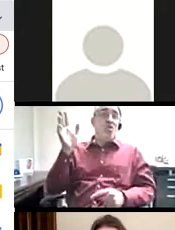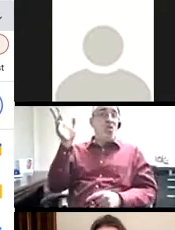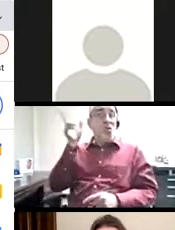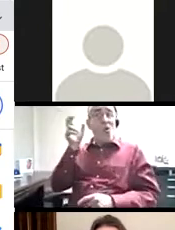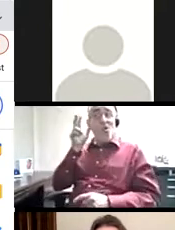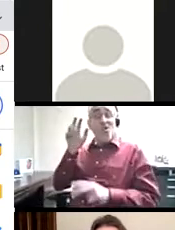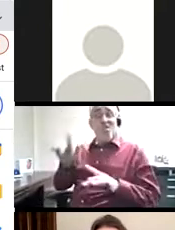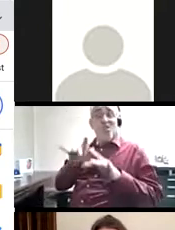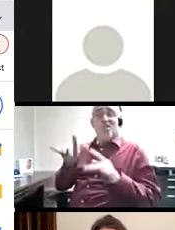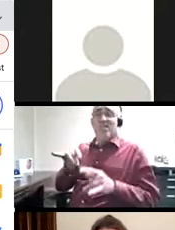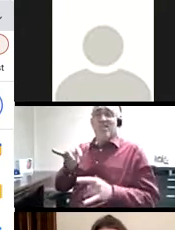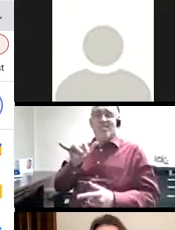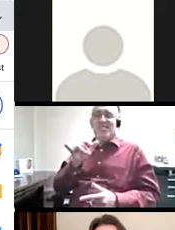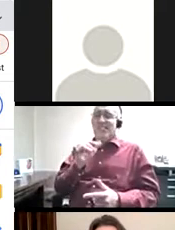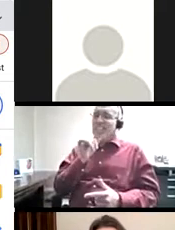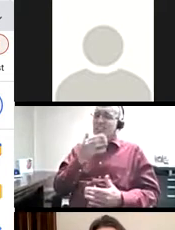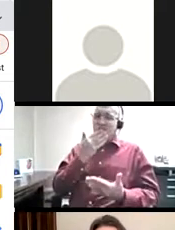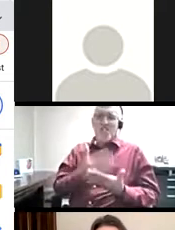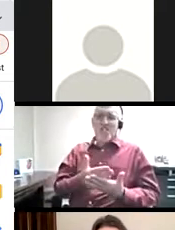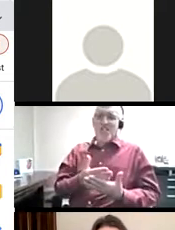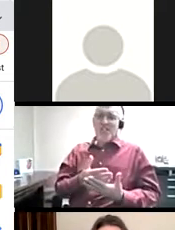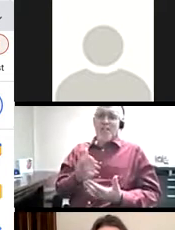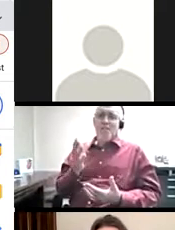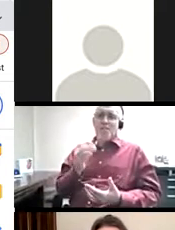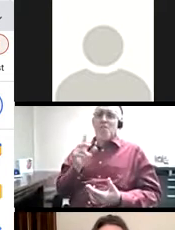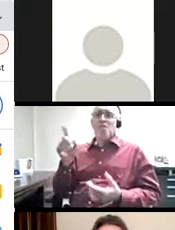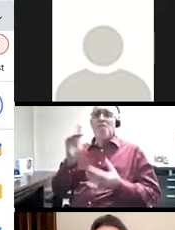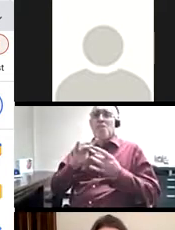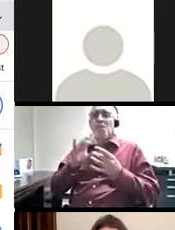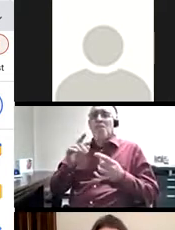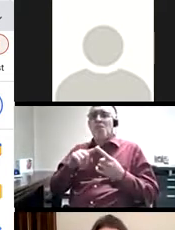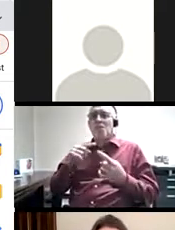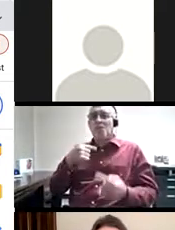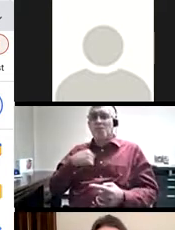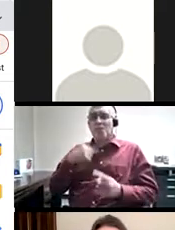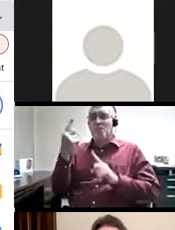audio quality is so poor for her any other way. She follows it and then messages me in